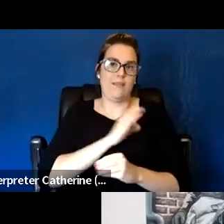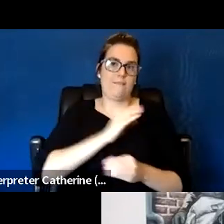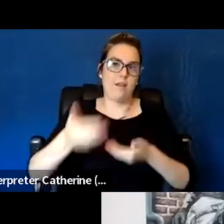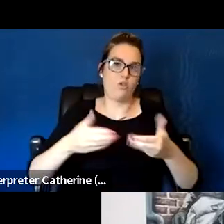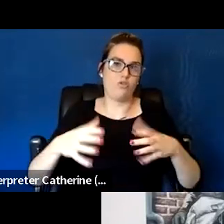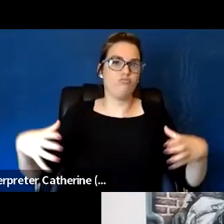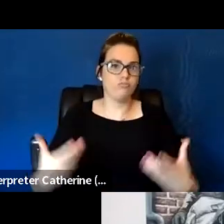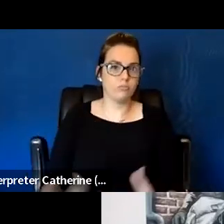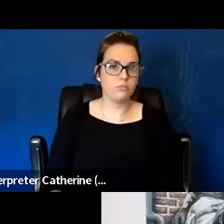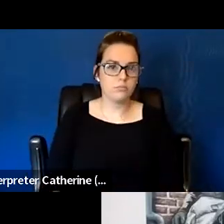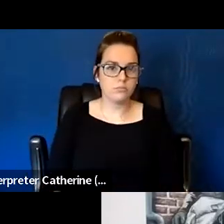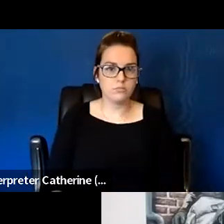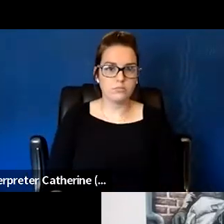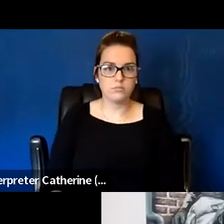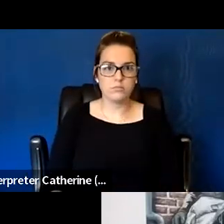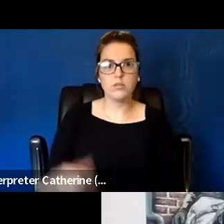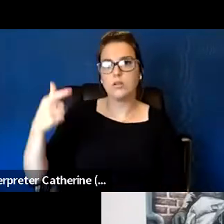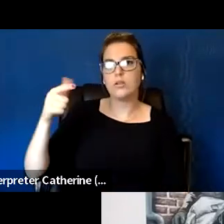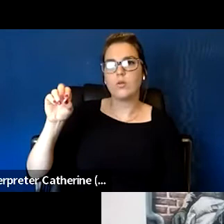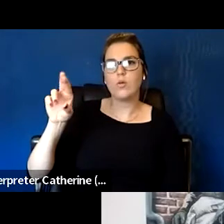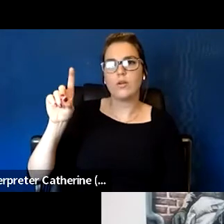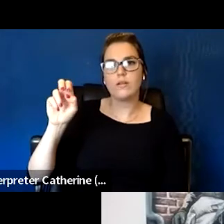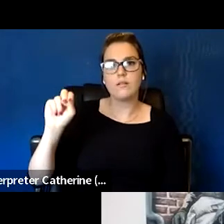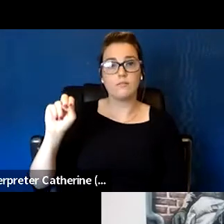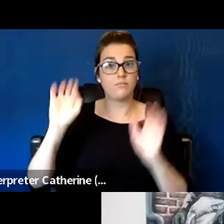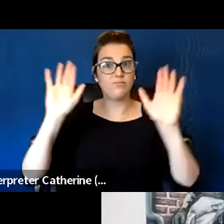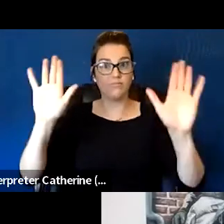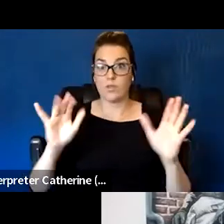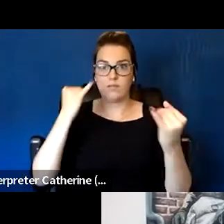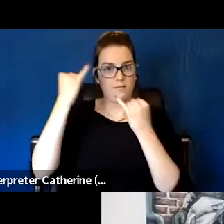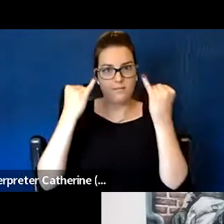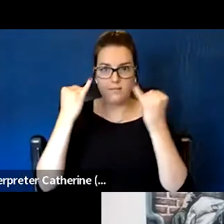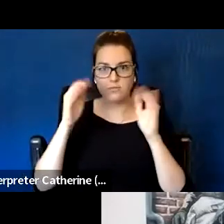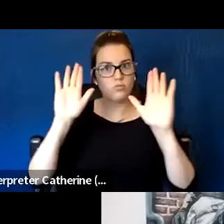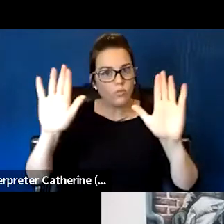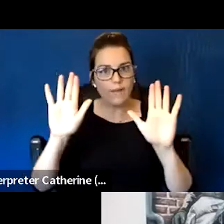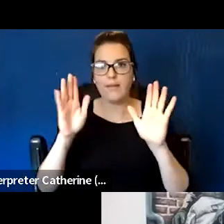Some wonderful things that are being implemented to address.